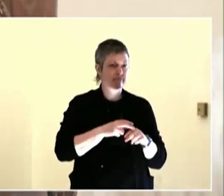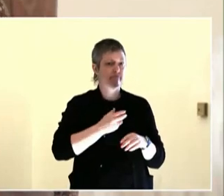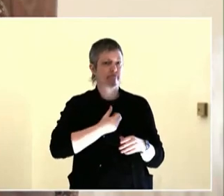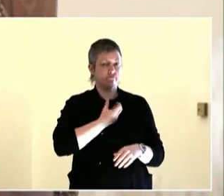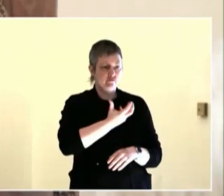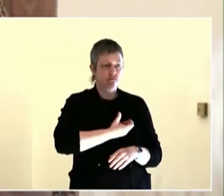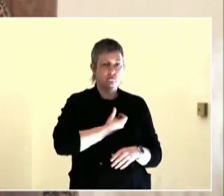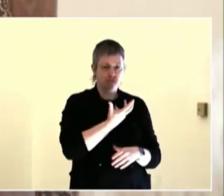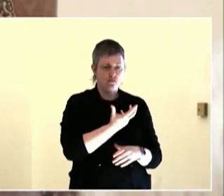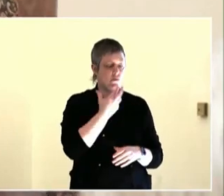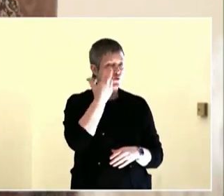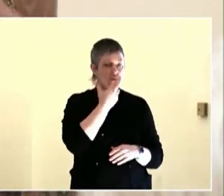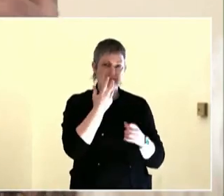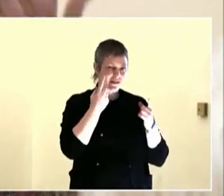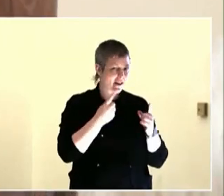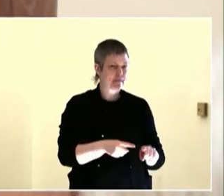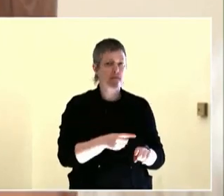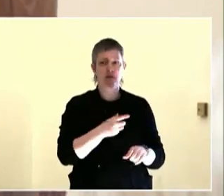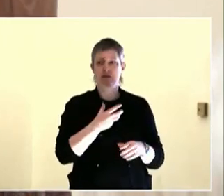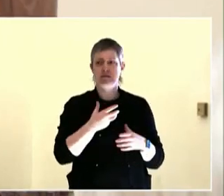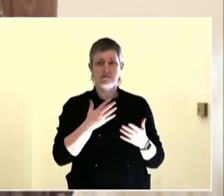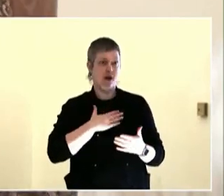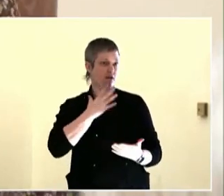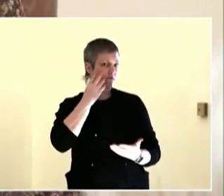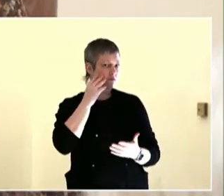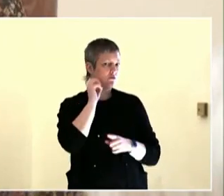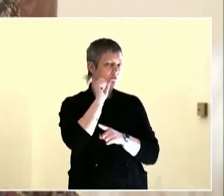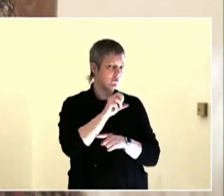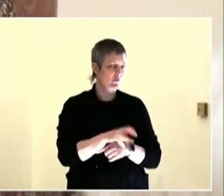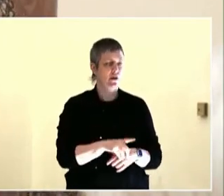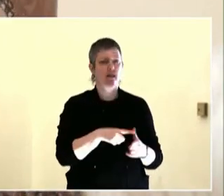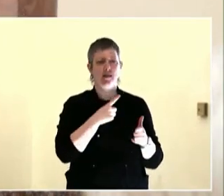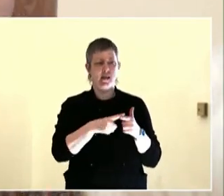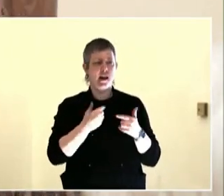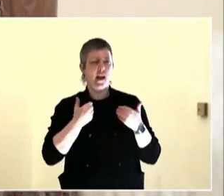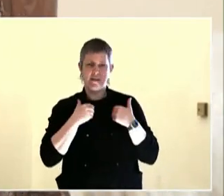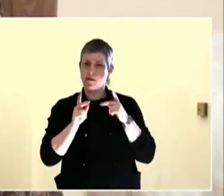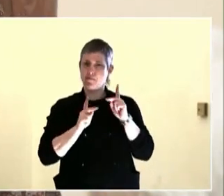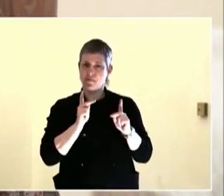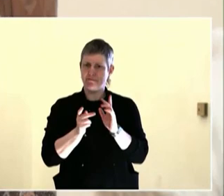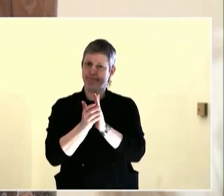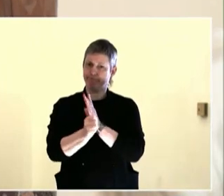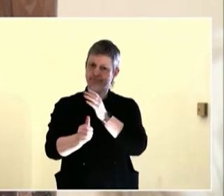So before I begin my story of civic engagement, I feel